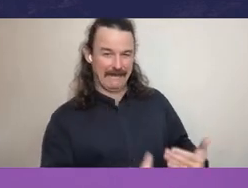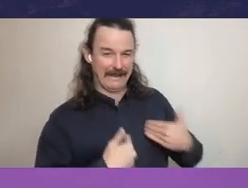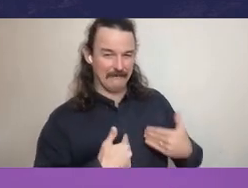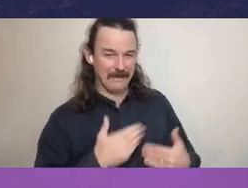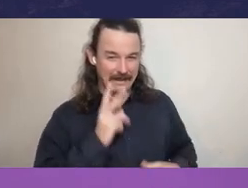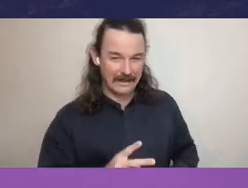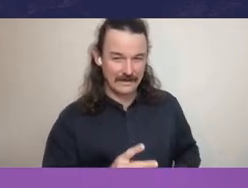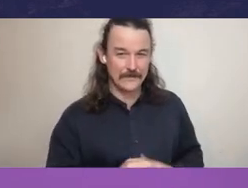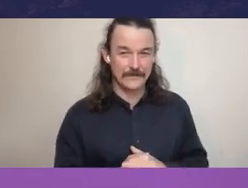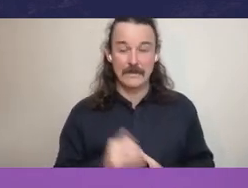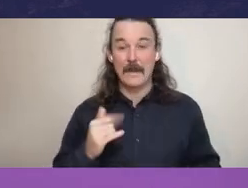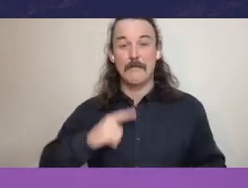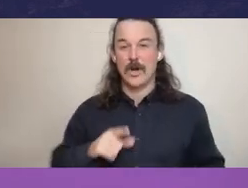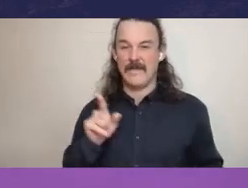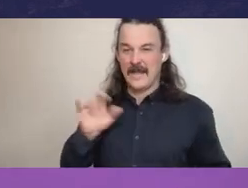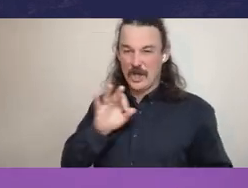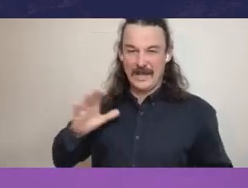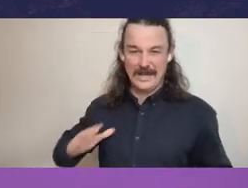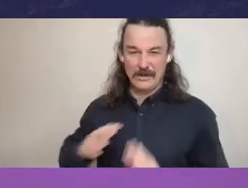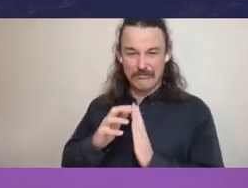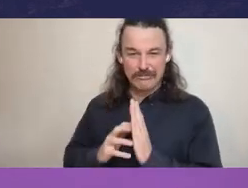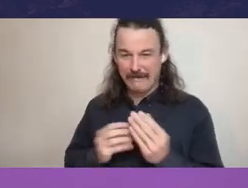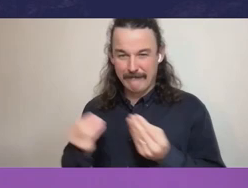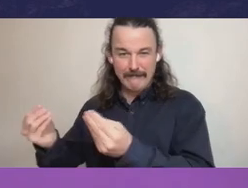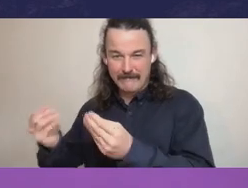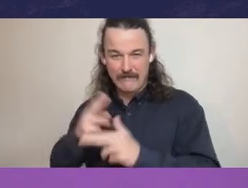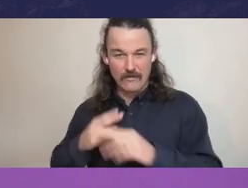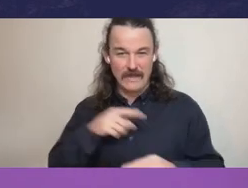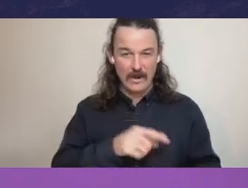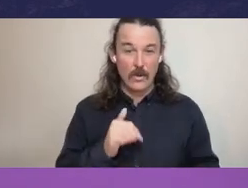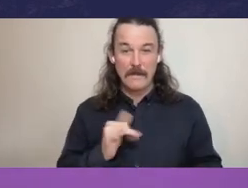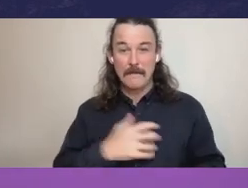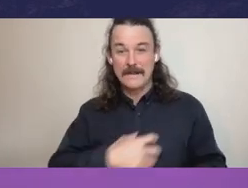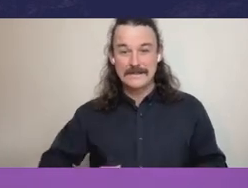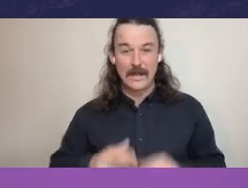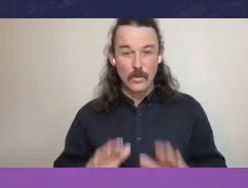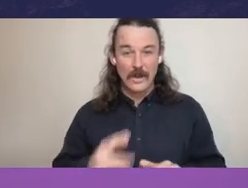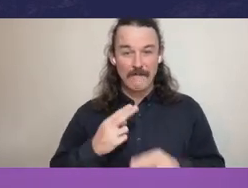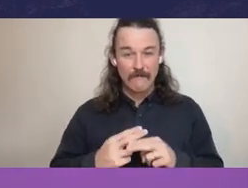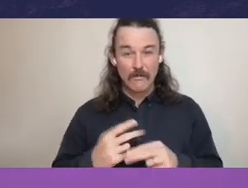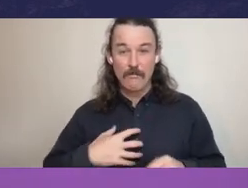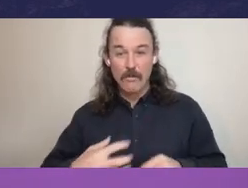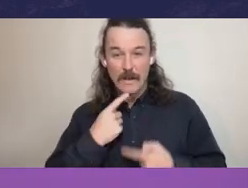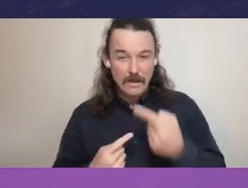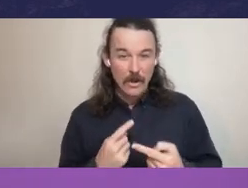or maybe they're just waiting for more information’. Or clearly there's a third reason, which is, ‘I don't want this document